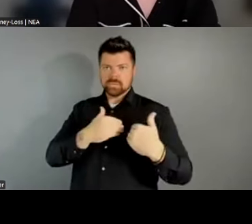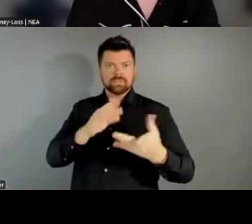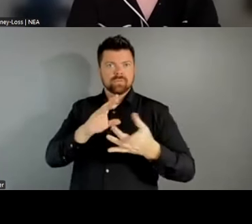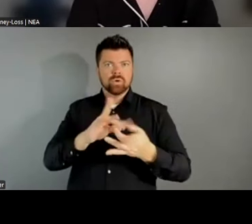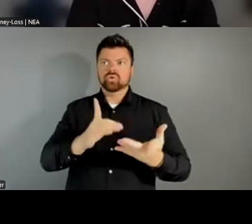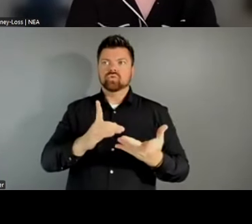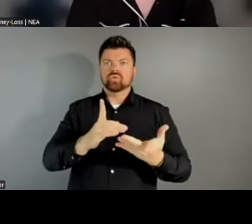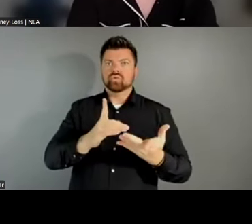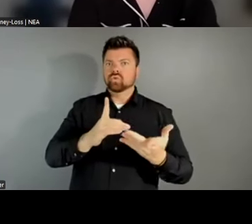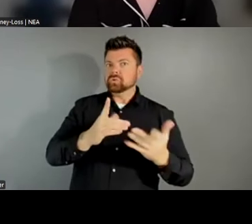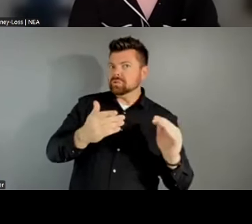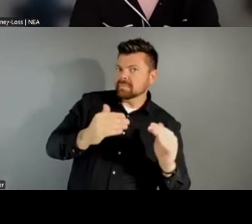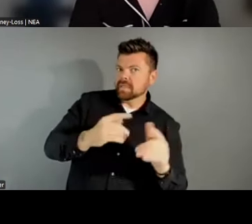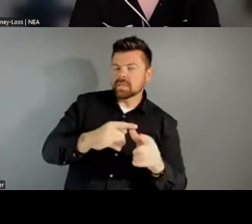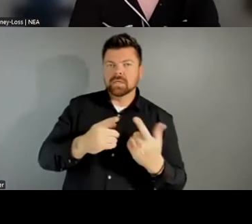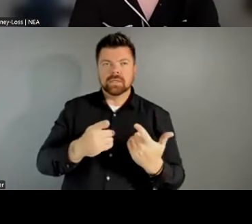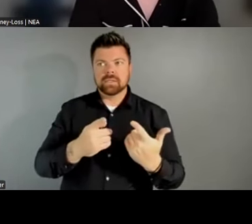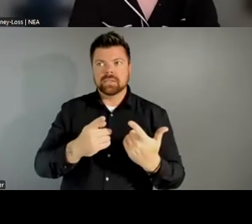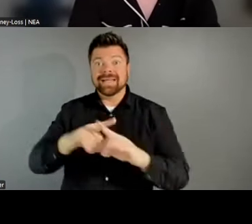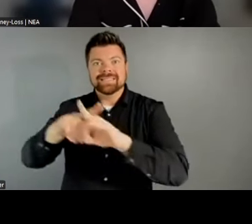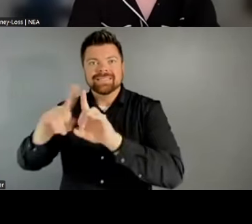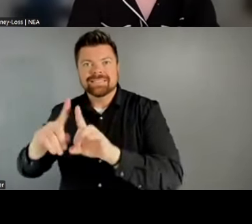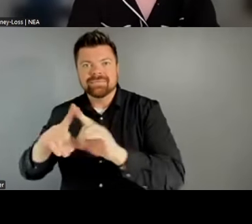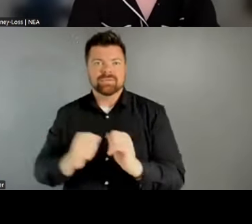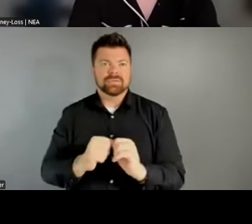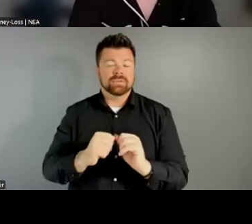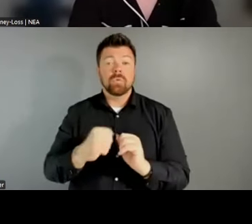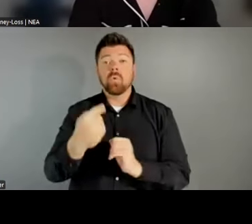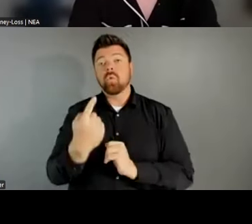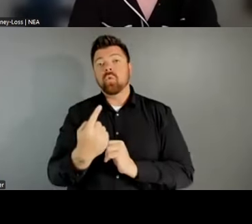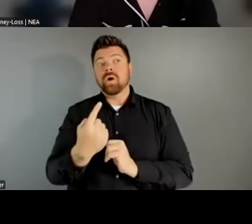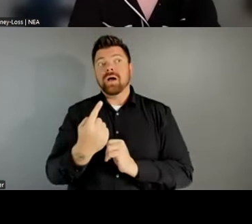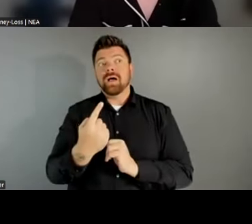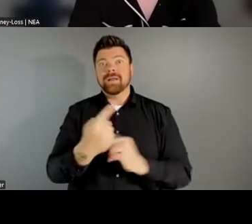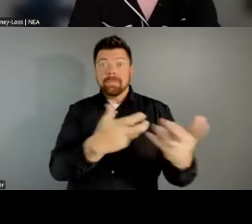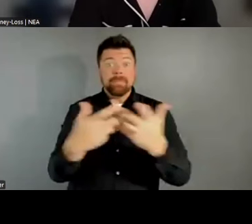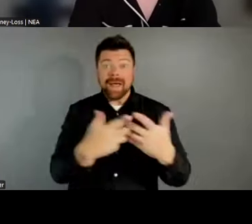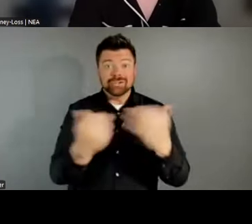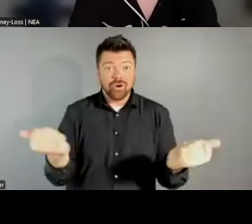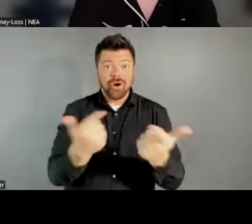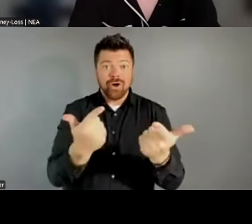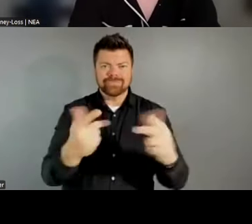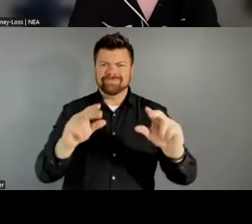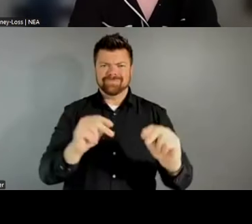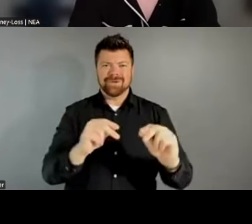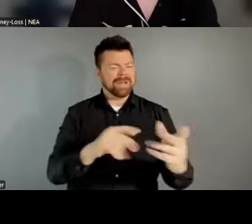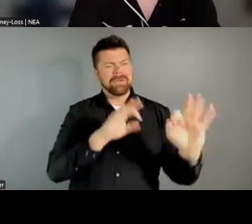of difference. A one size fits all model would be ineffective and maybe that will